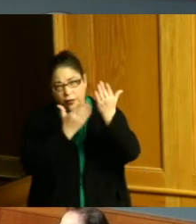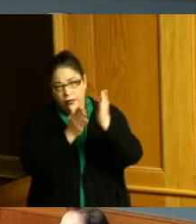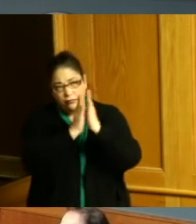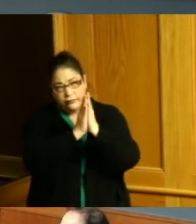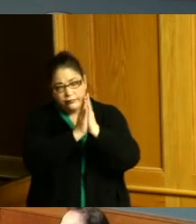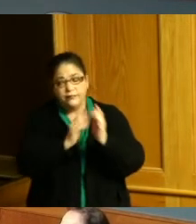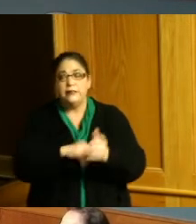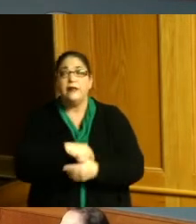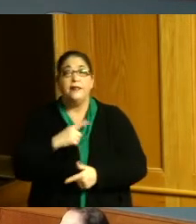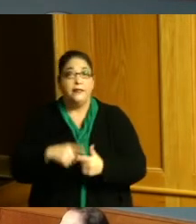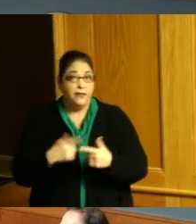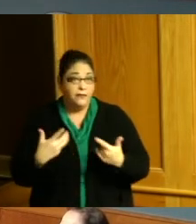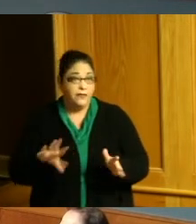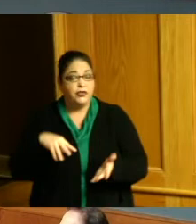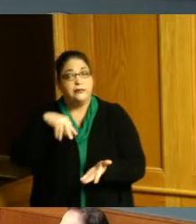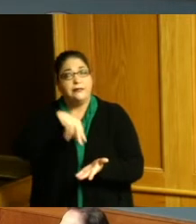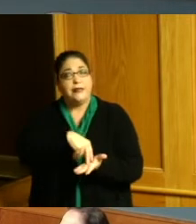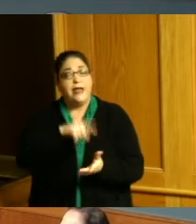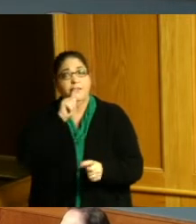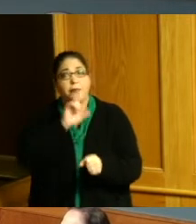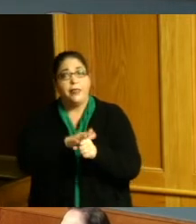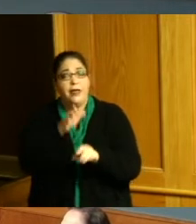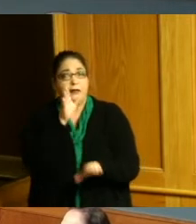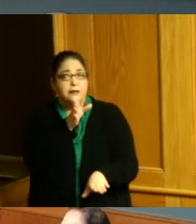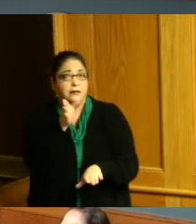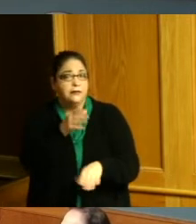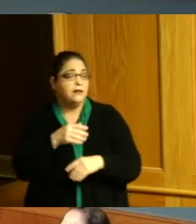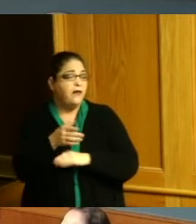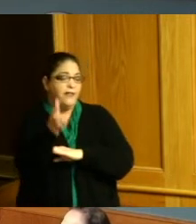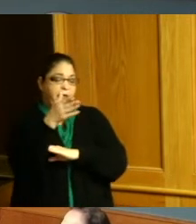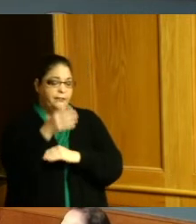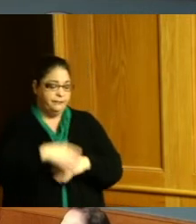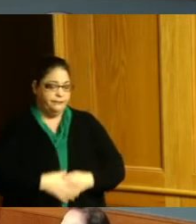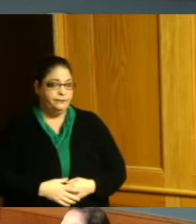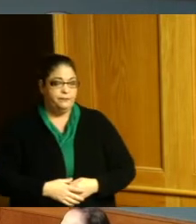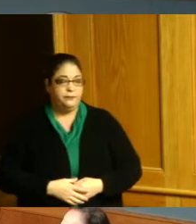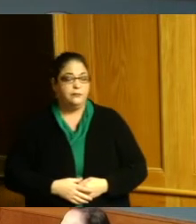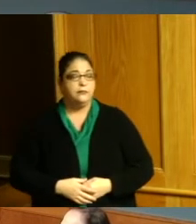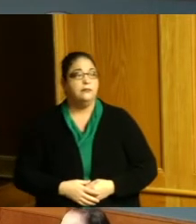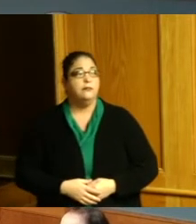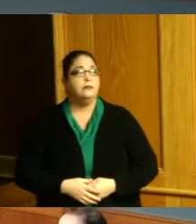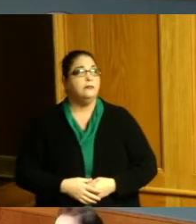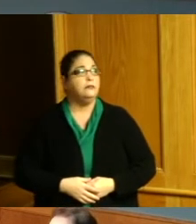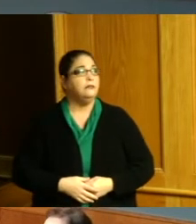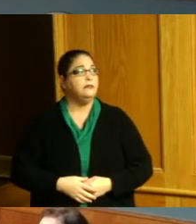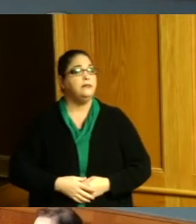stand when we're done for the Pledge of Allegiance and I would just ask that you as we cannot